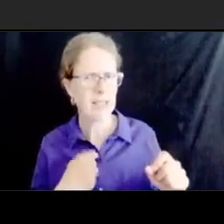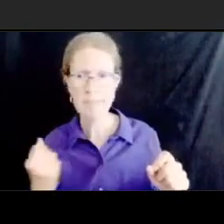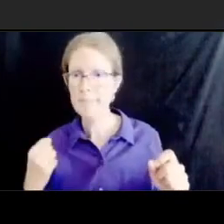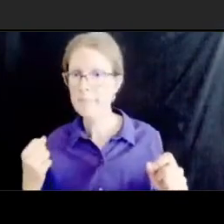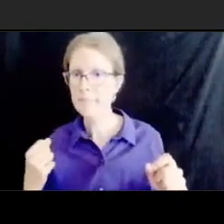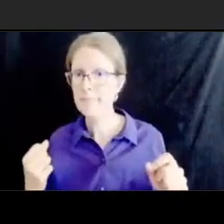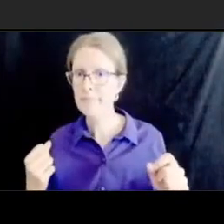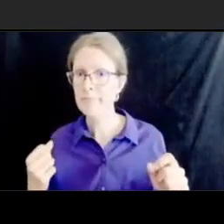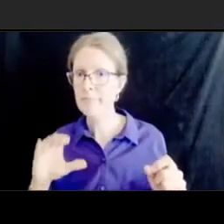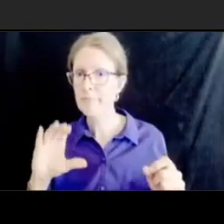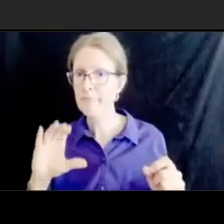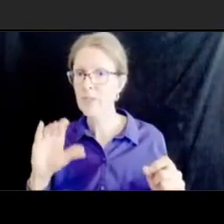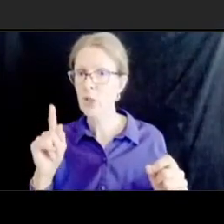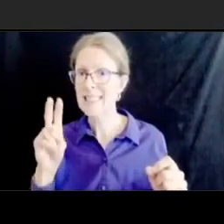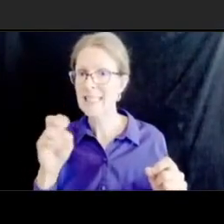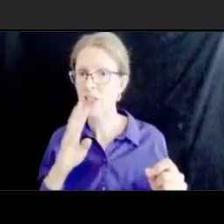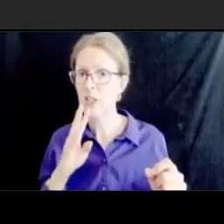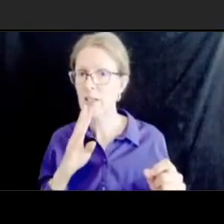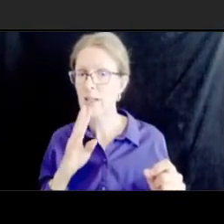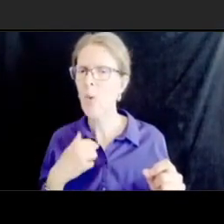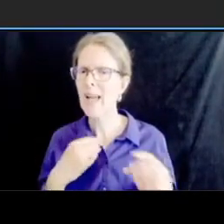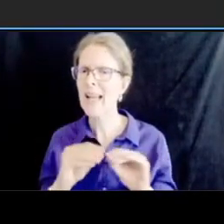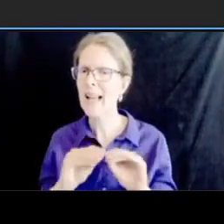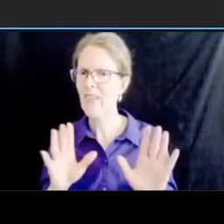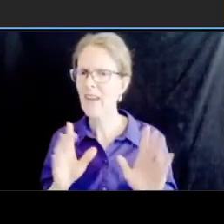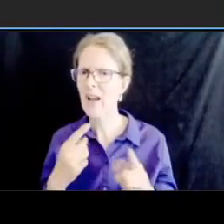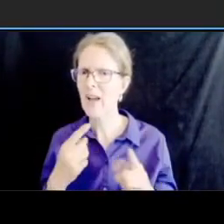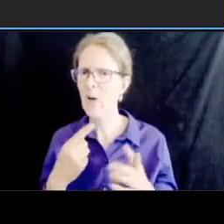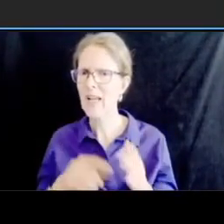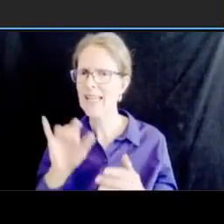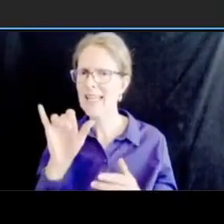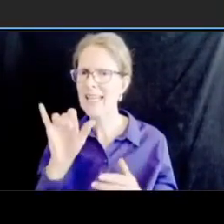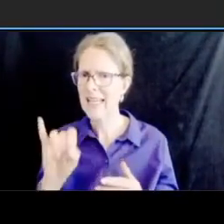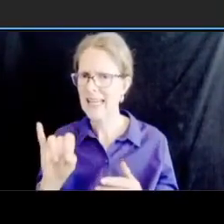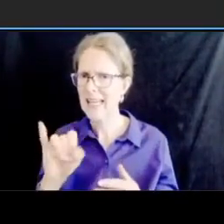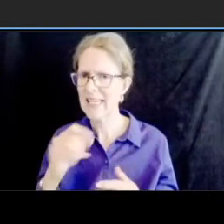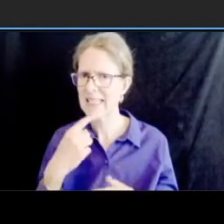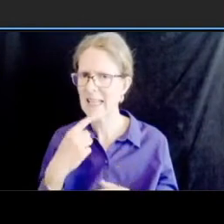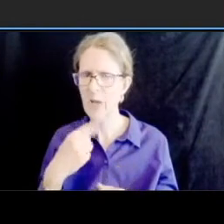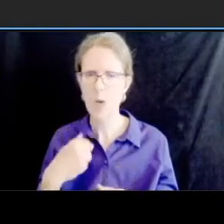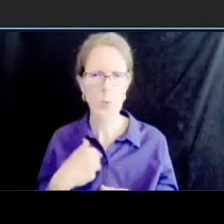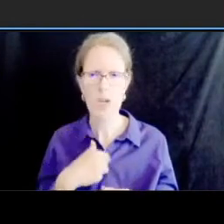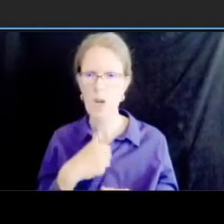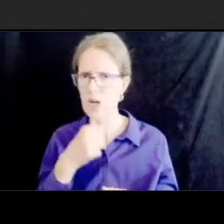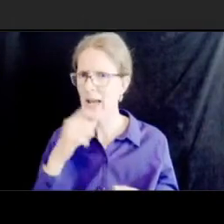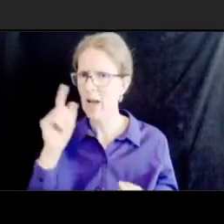cross the street uh we're going to look at ways to add time where appropriate